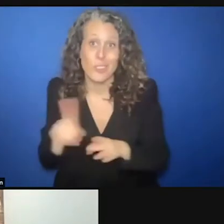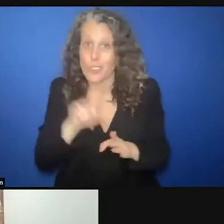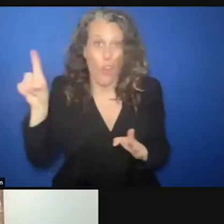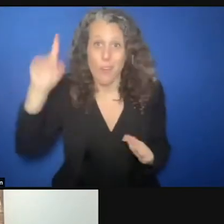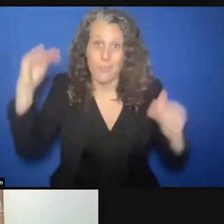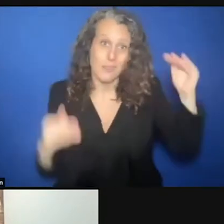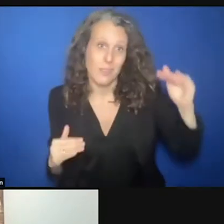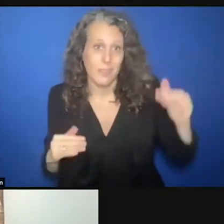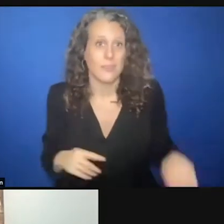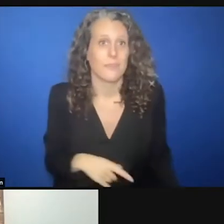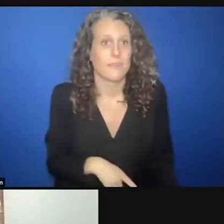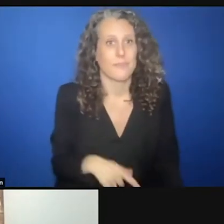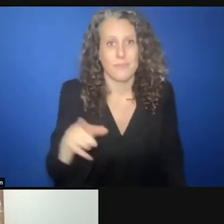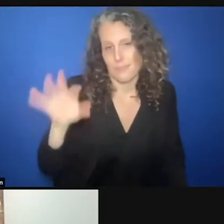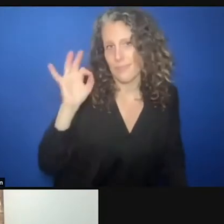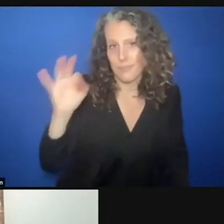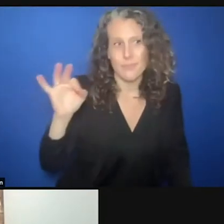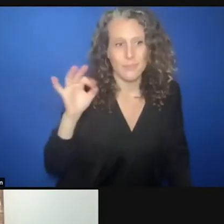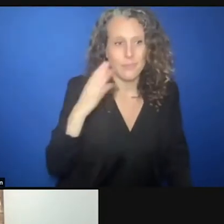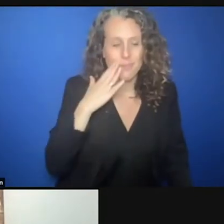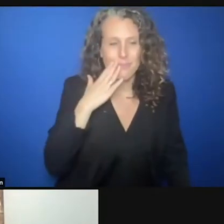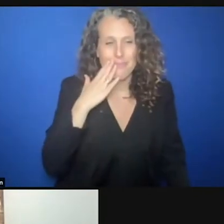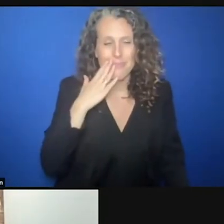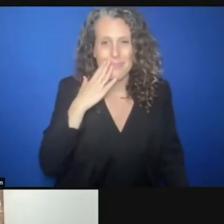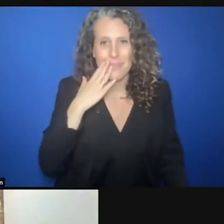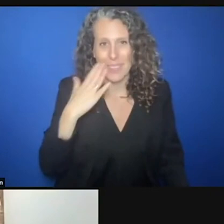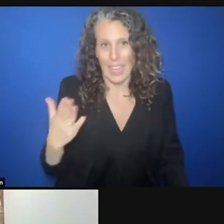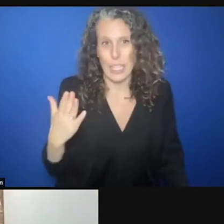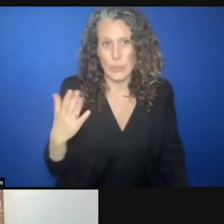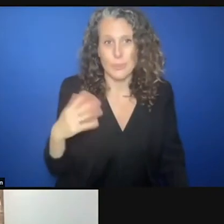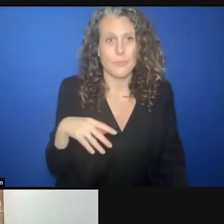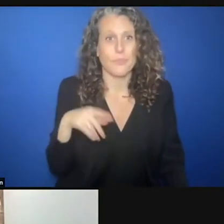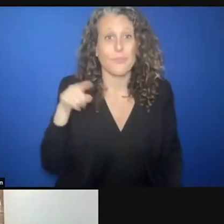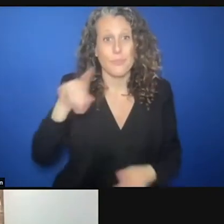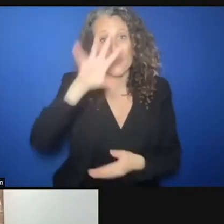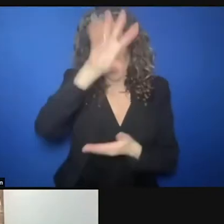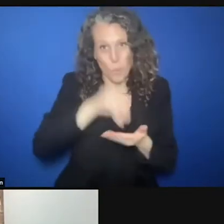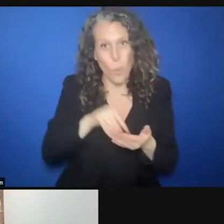unprotected referenced in the NRC global protection report too. Thanks for that